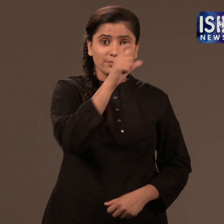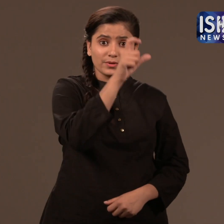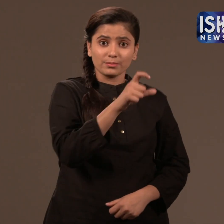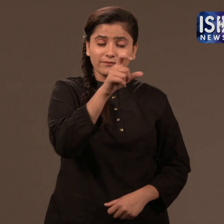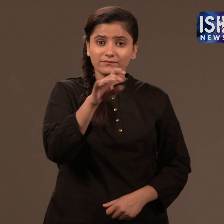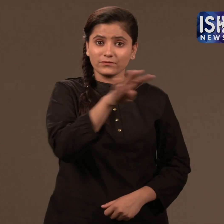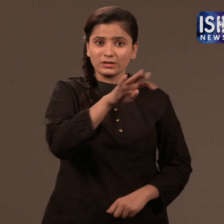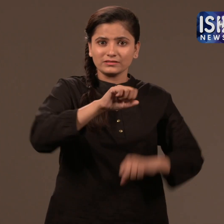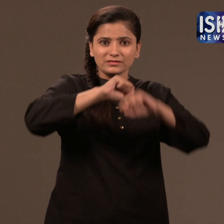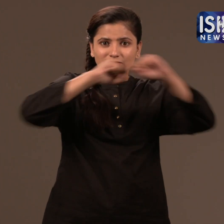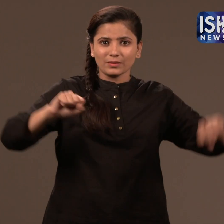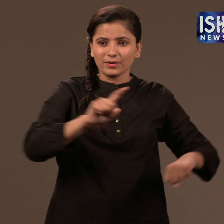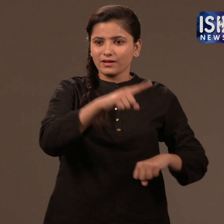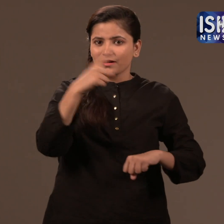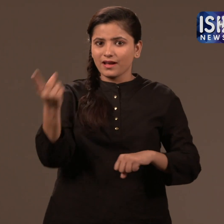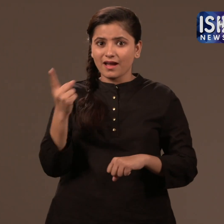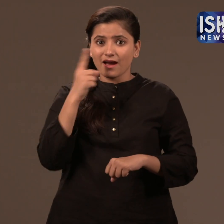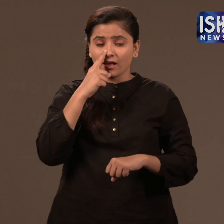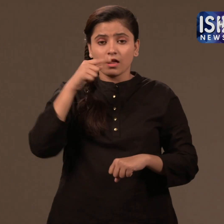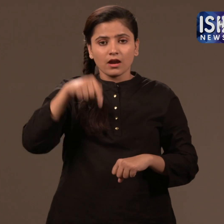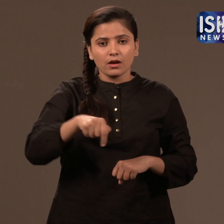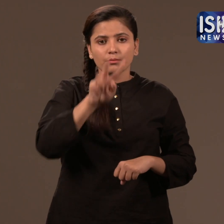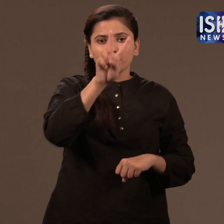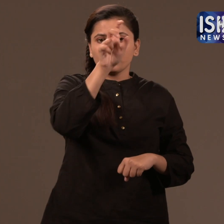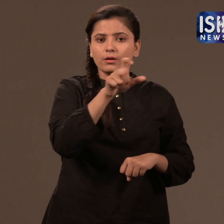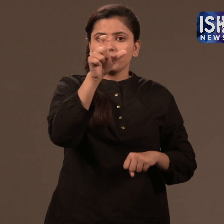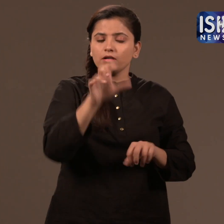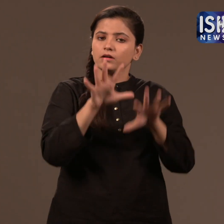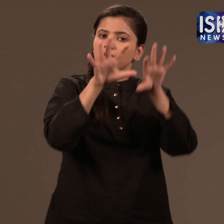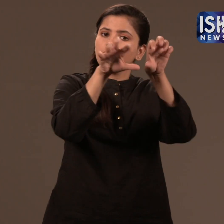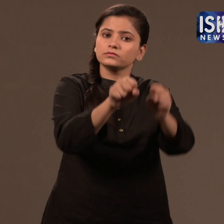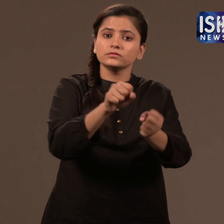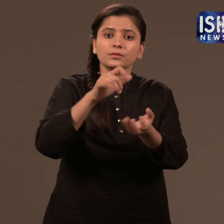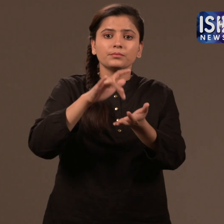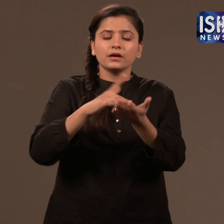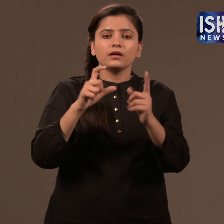The two jawans who were in Delhi, were arrested on 12 November